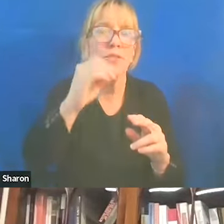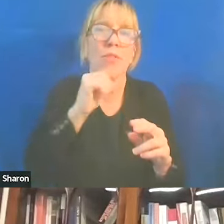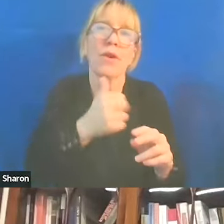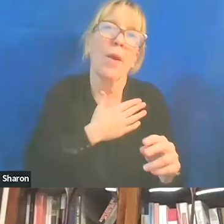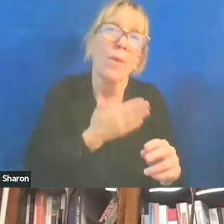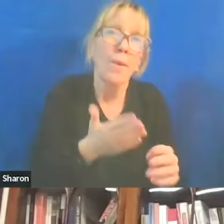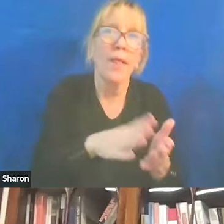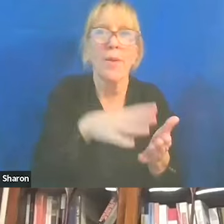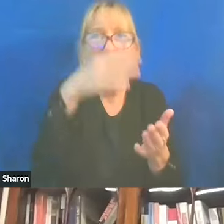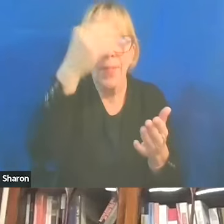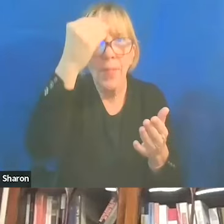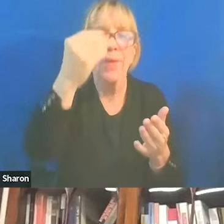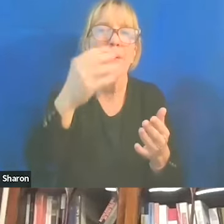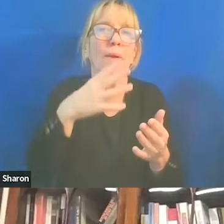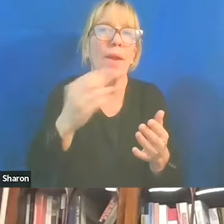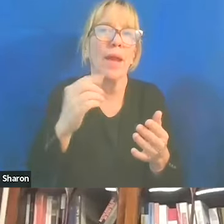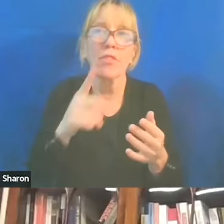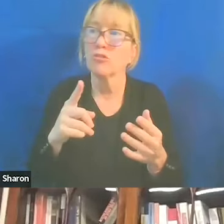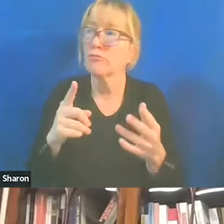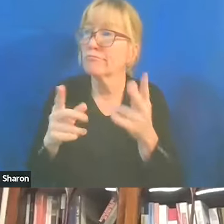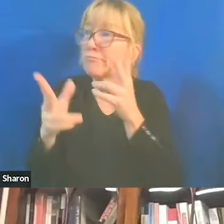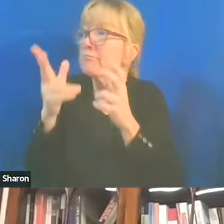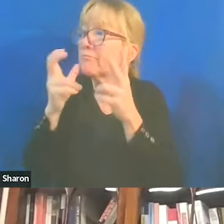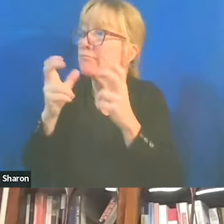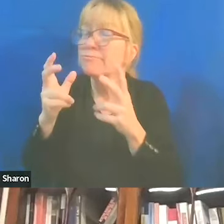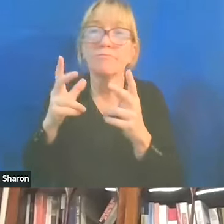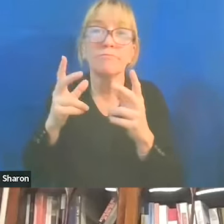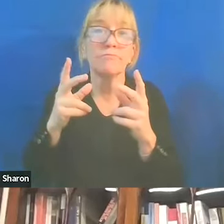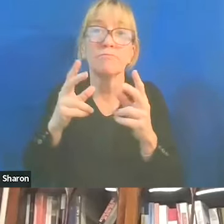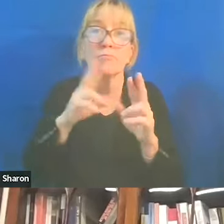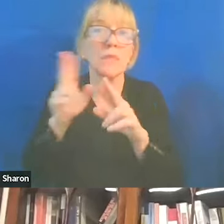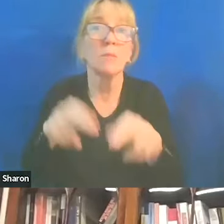and are taking these knee-jerk positions on either side.